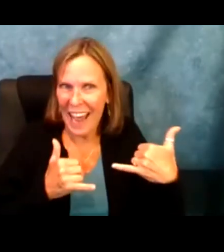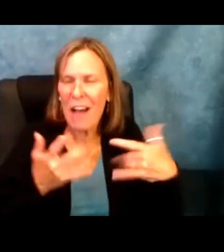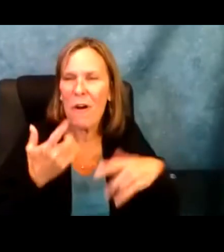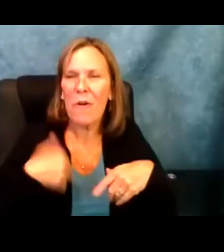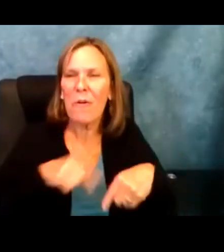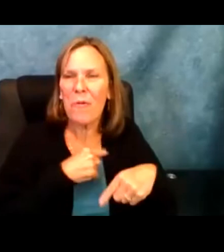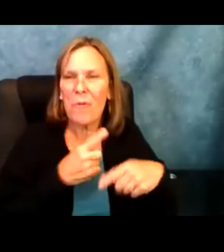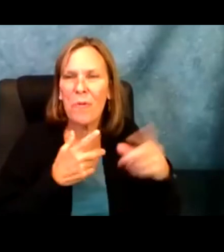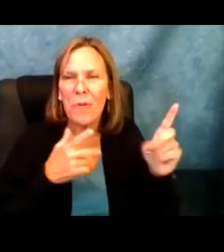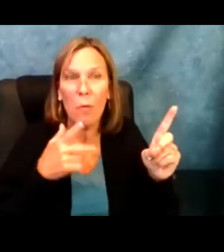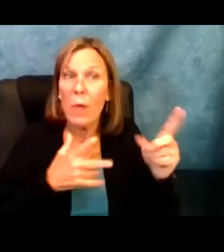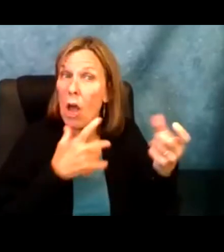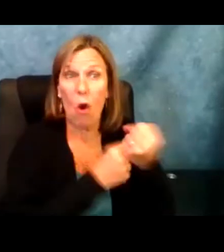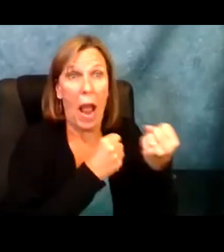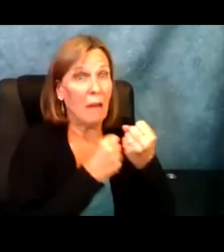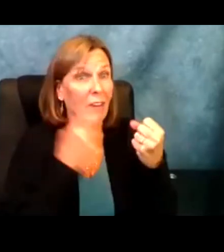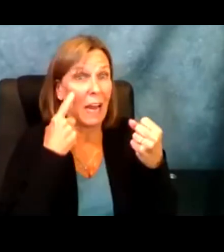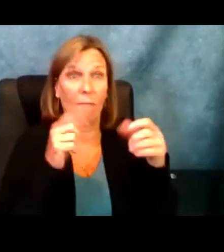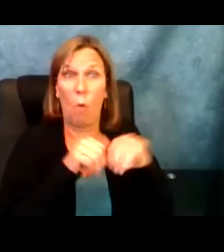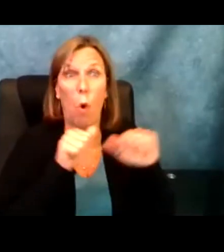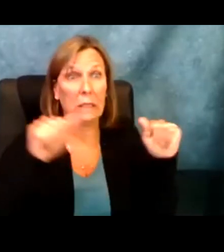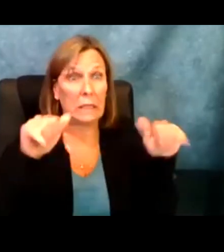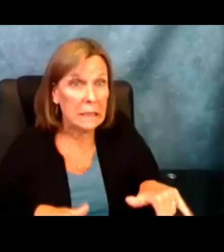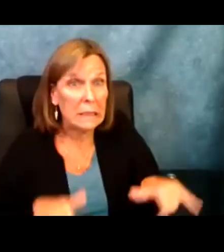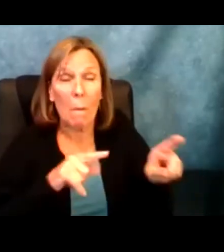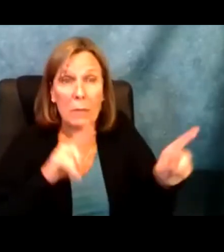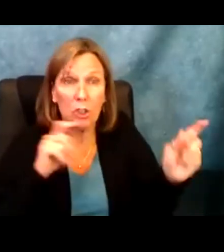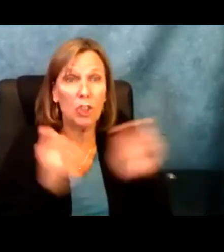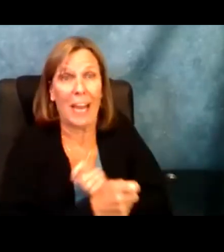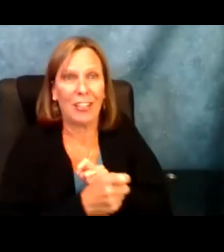advocate for themselves. Now they are at the level of